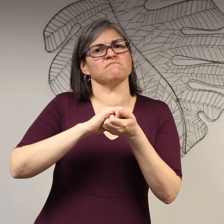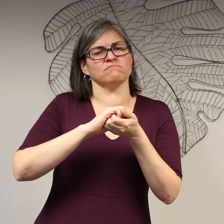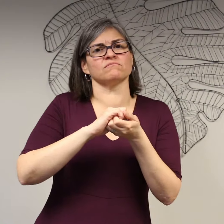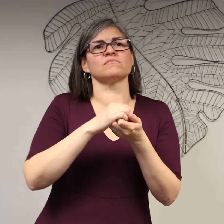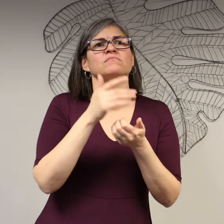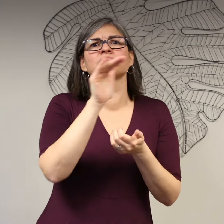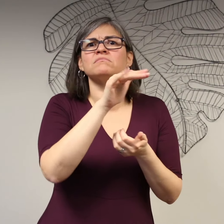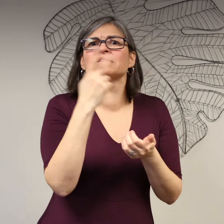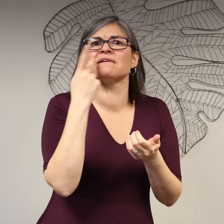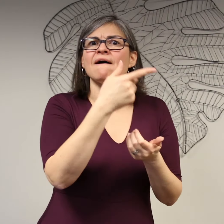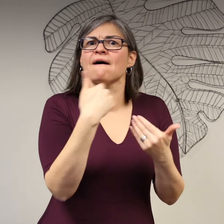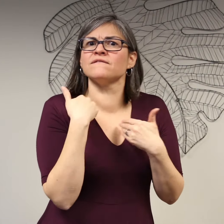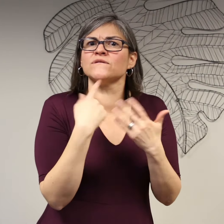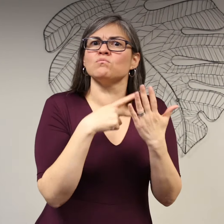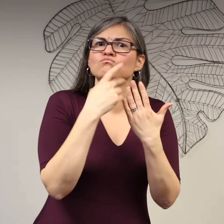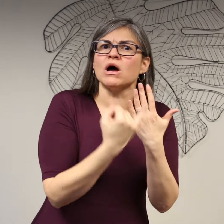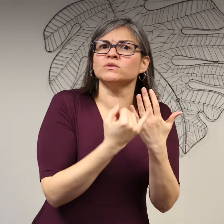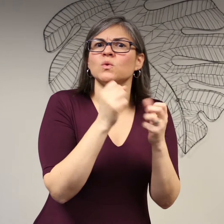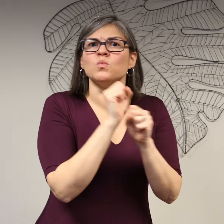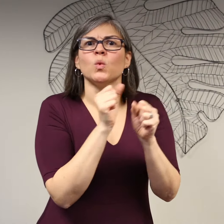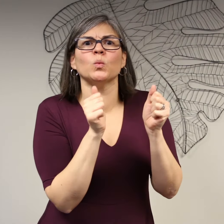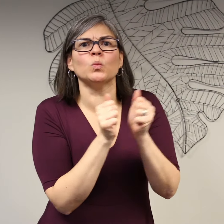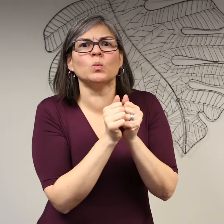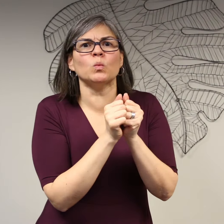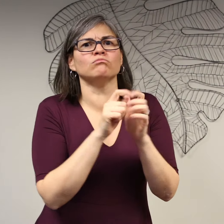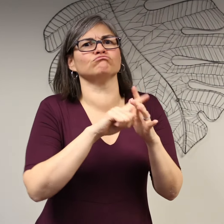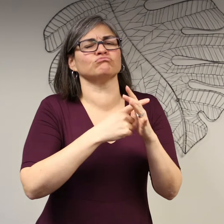programs you can join.